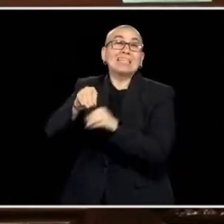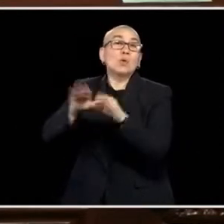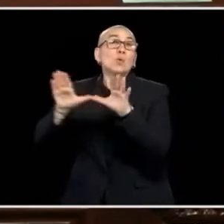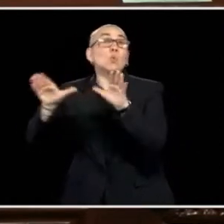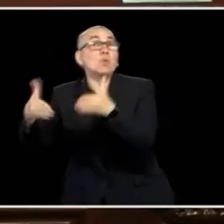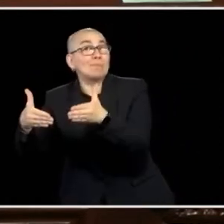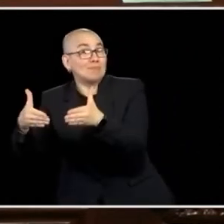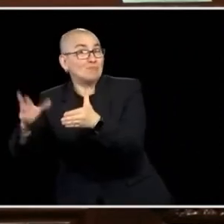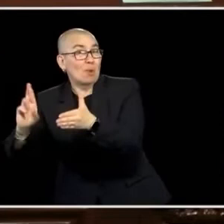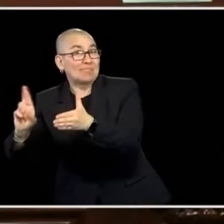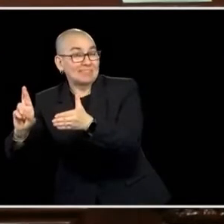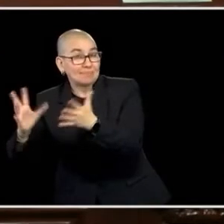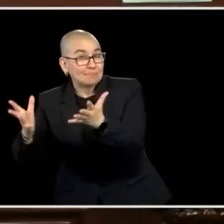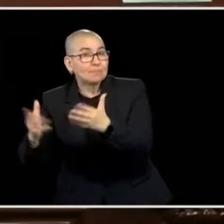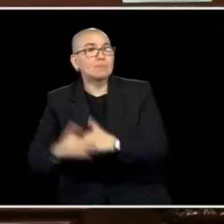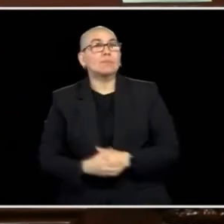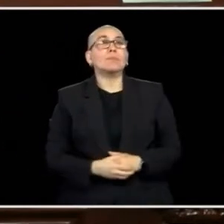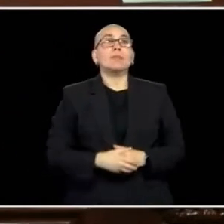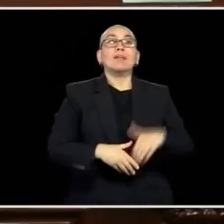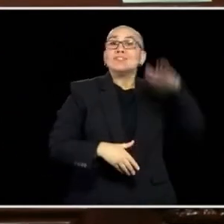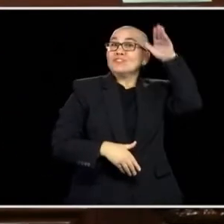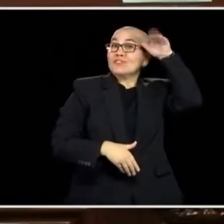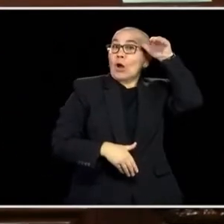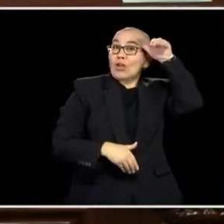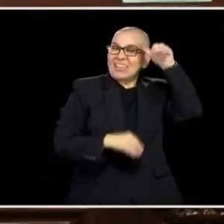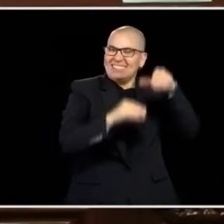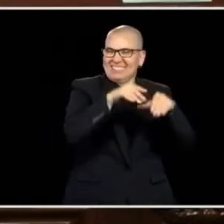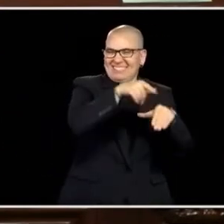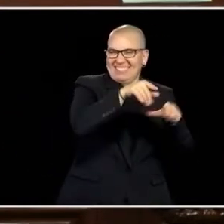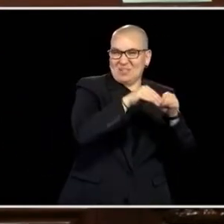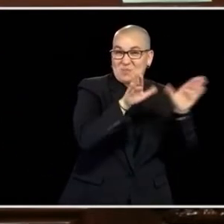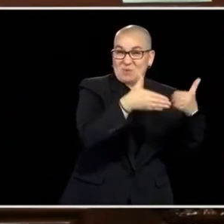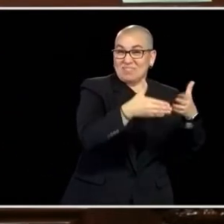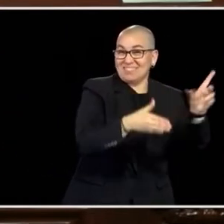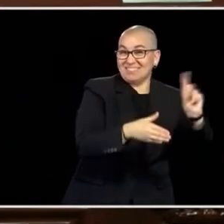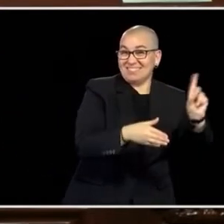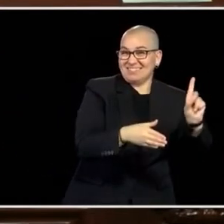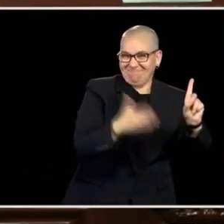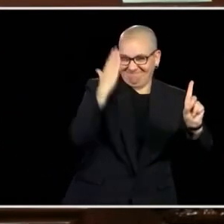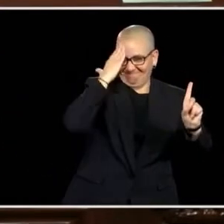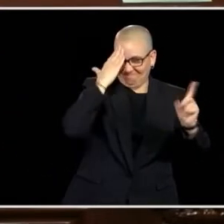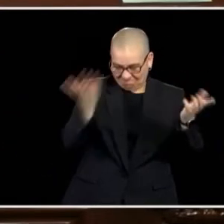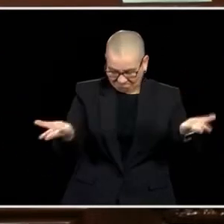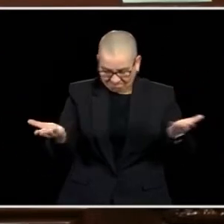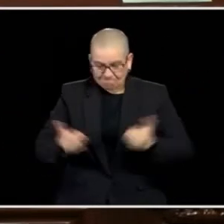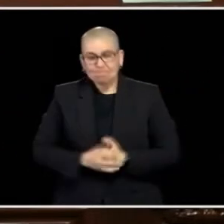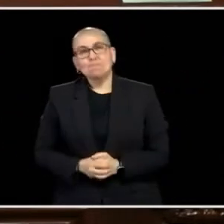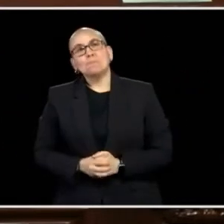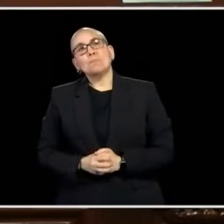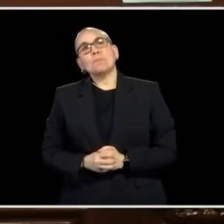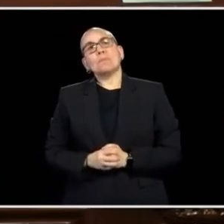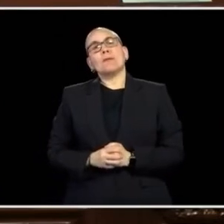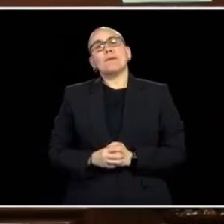WILL, WE'VE BEEN WAITING SINCE LAST MAY, WHERE WE MADE A